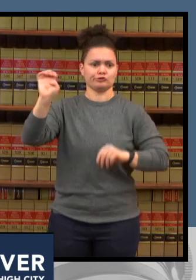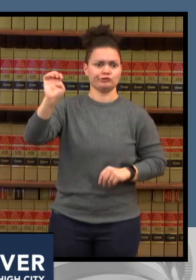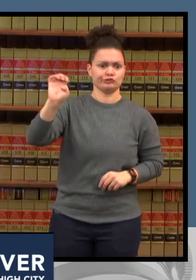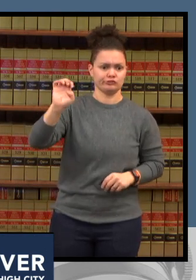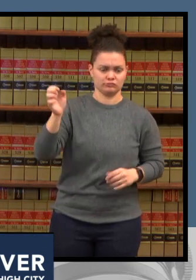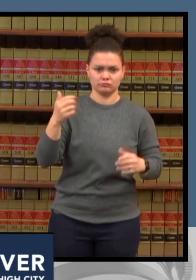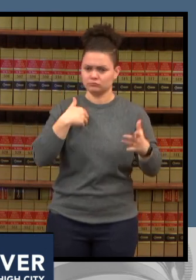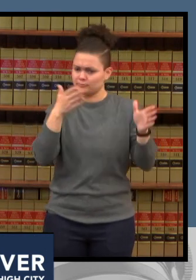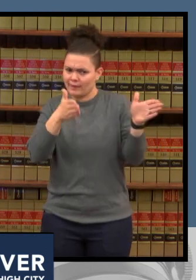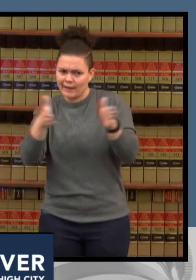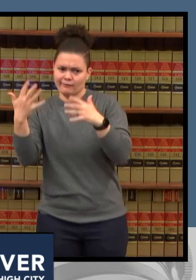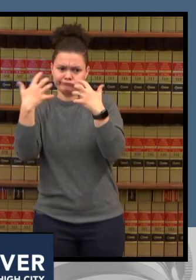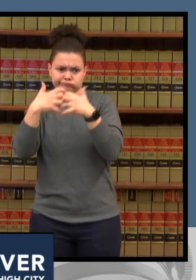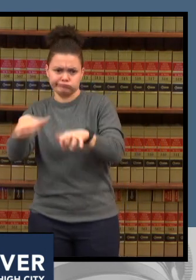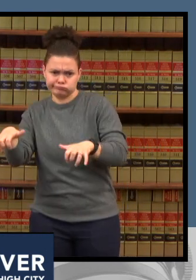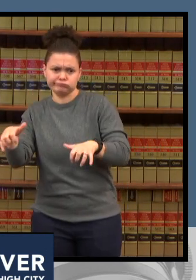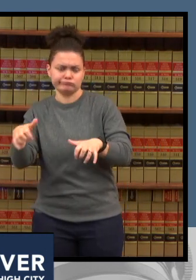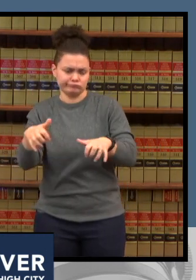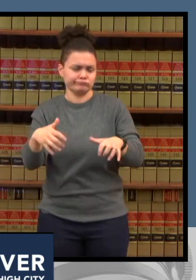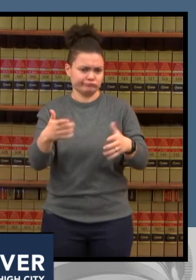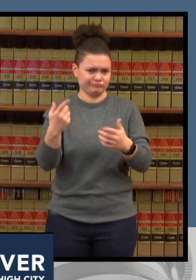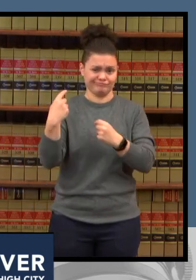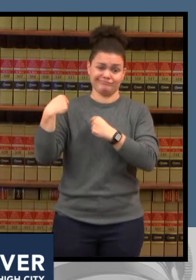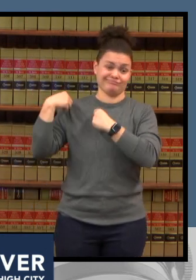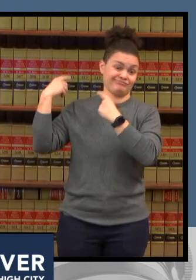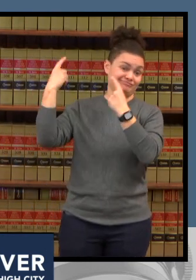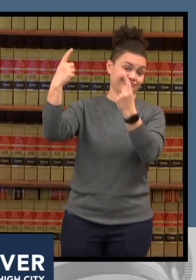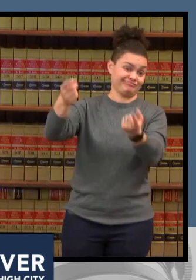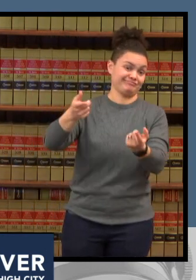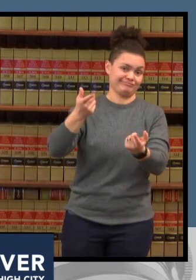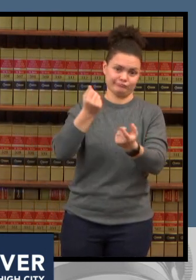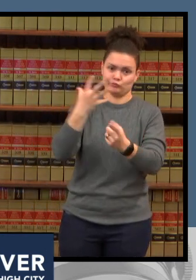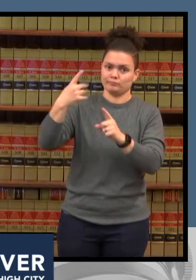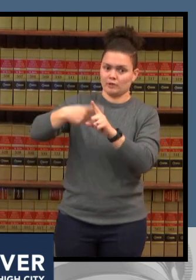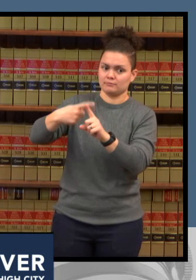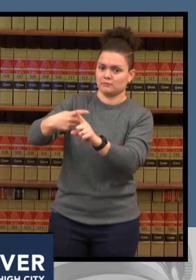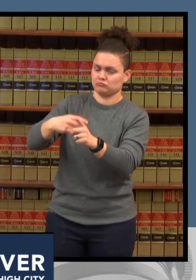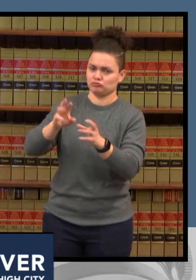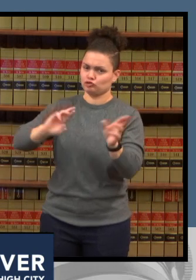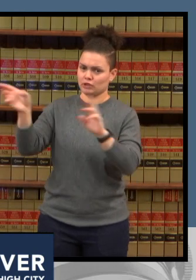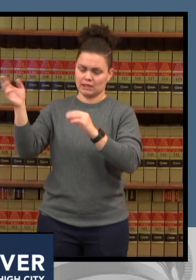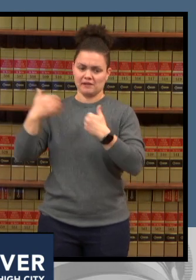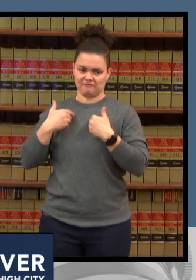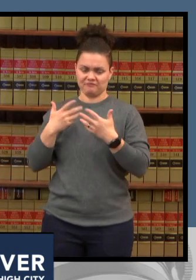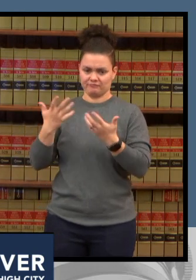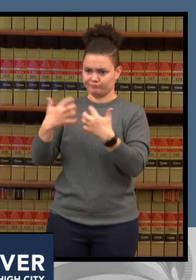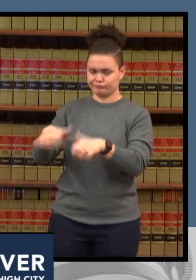on for months where we have um areas that are not routinely patient rooms